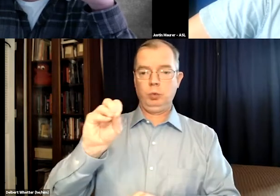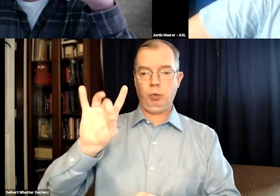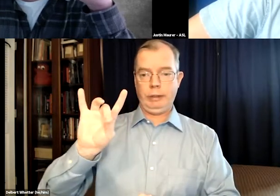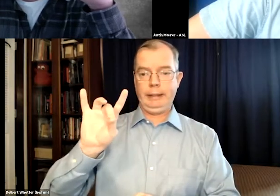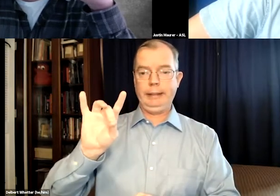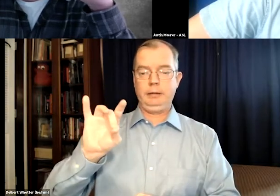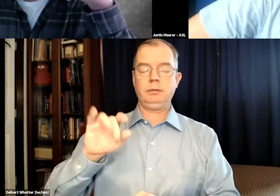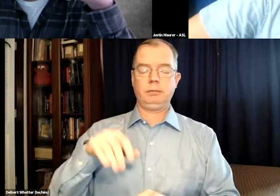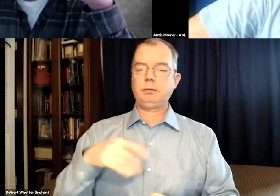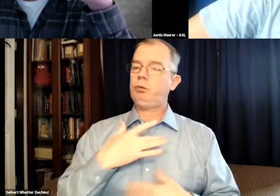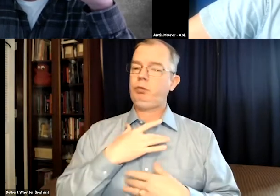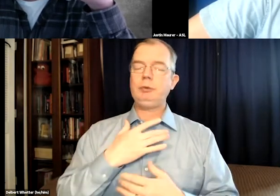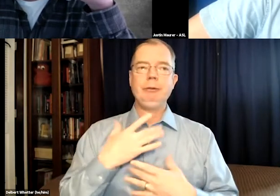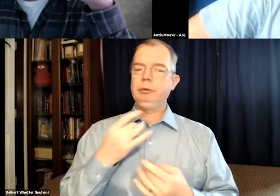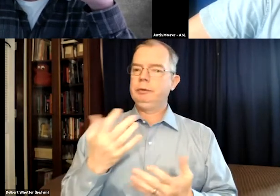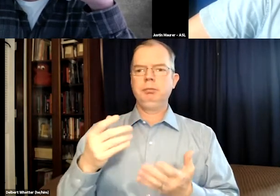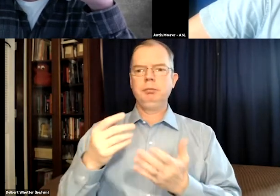And so my first film was released in 2008,